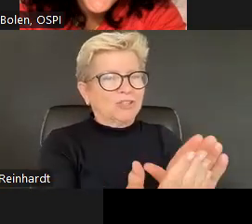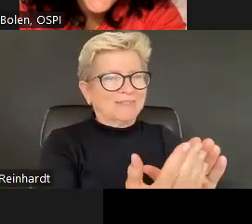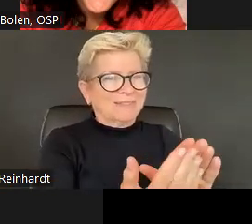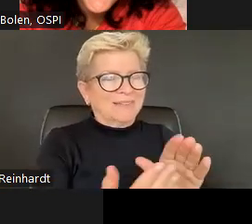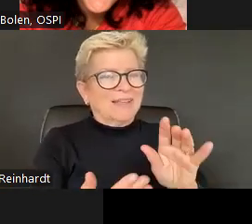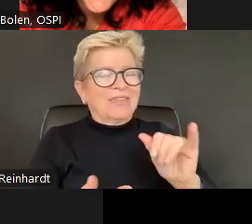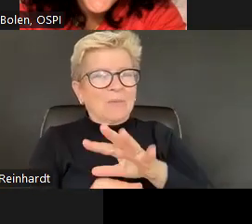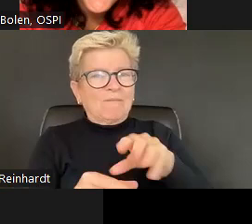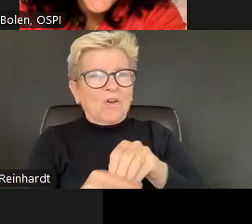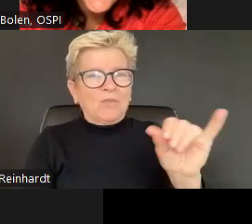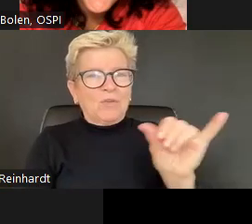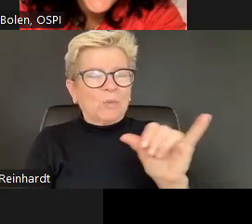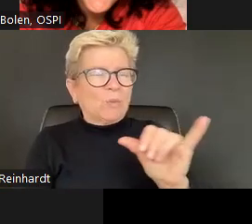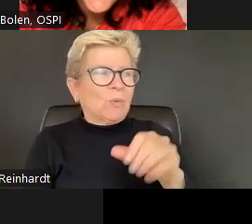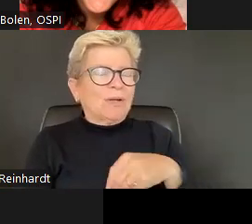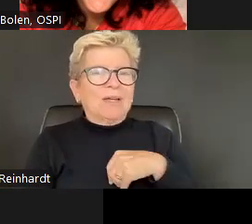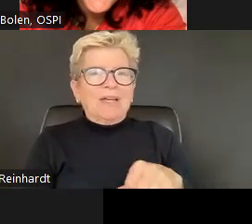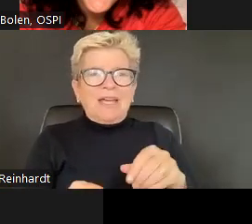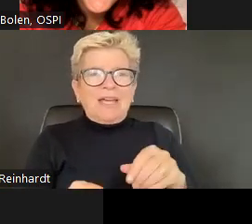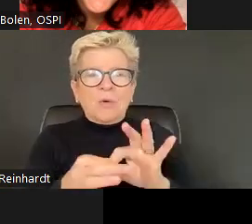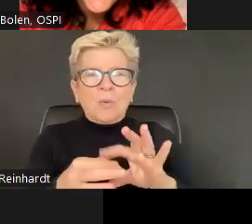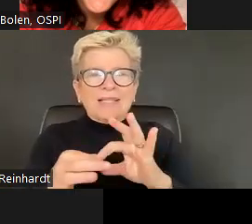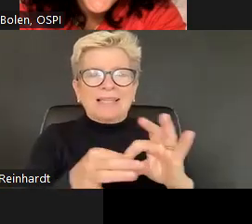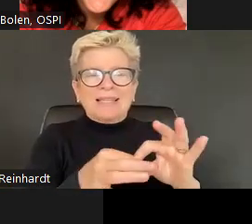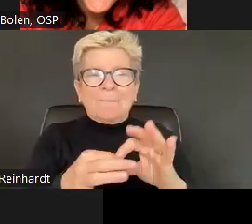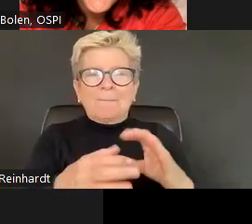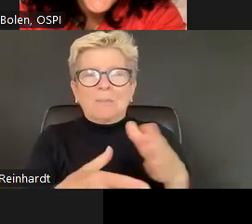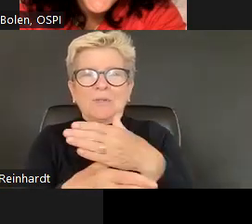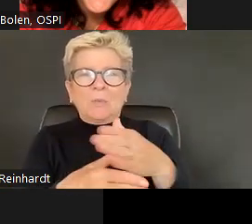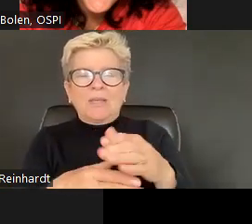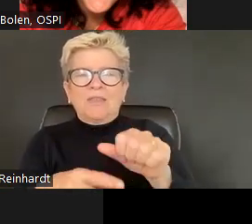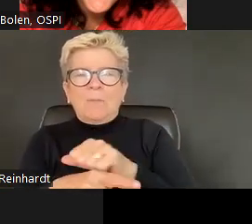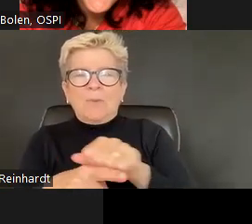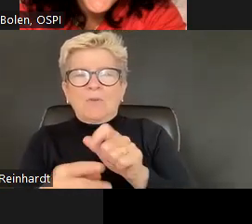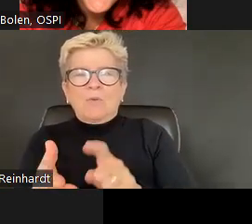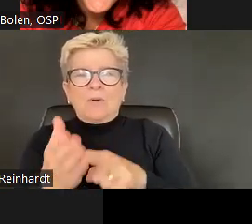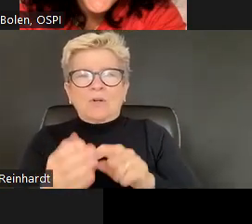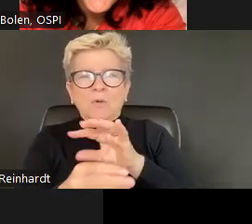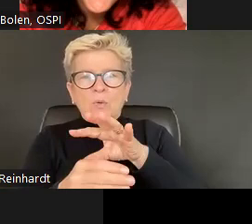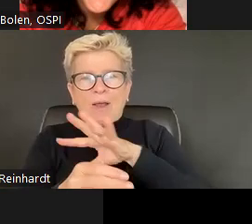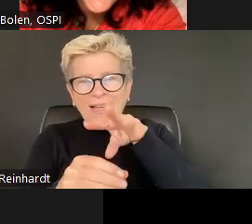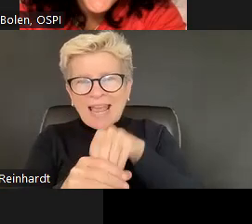But it's always not just the skill, it's also the strategies that we have to engage in, right?